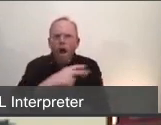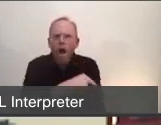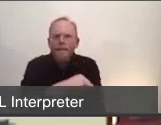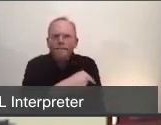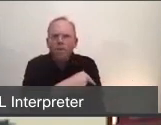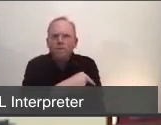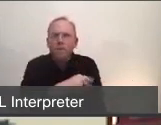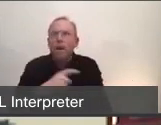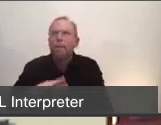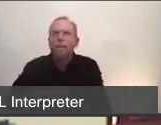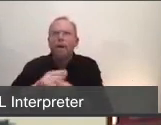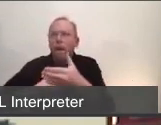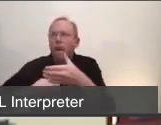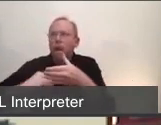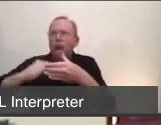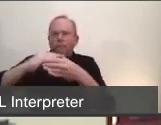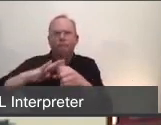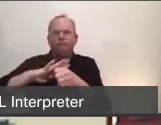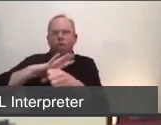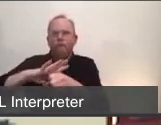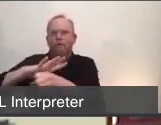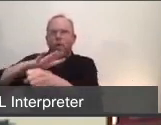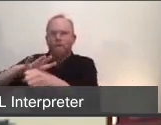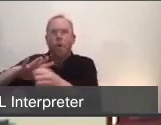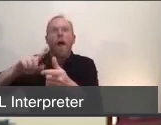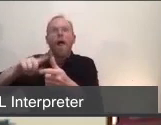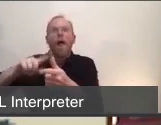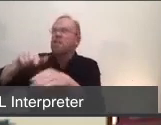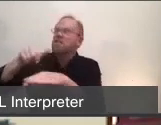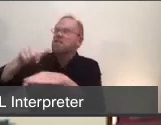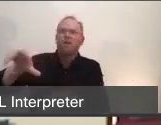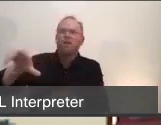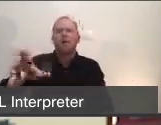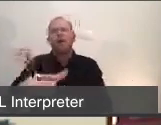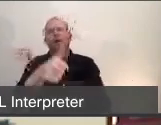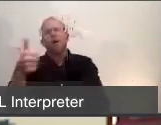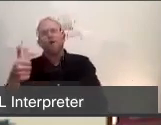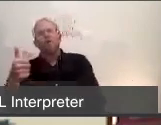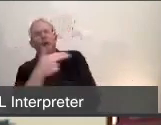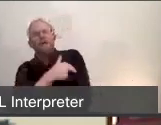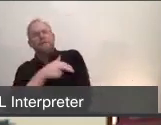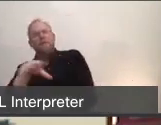and then going into that alternate care site, and then watching what happened in Riverside, and in other areas,